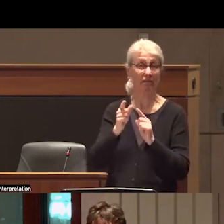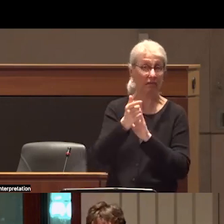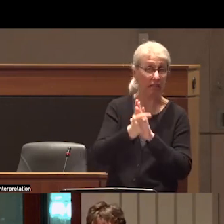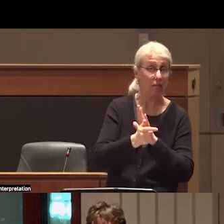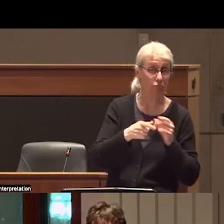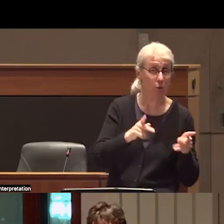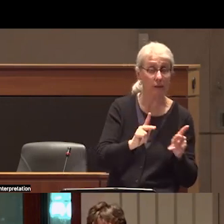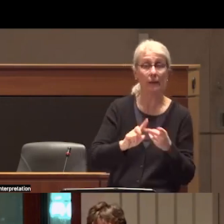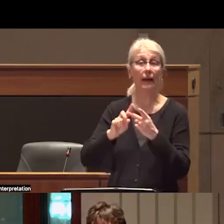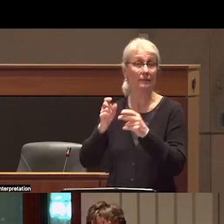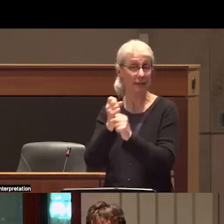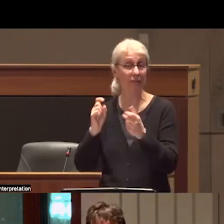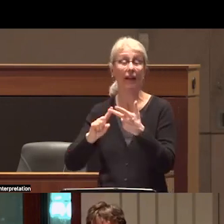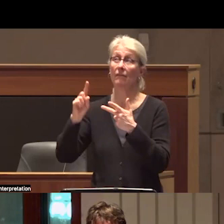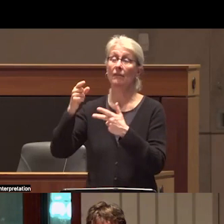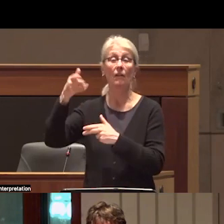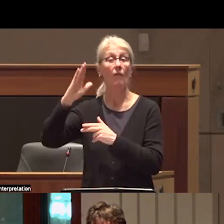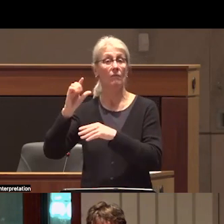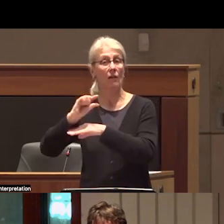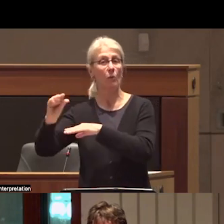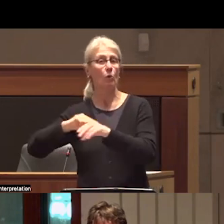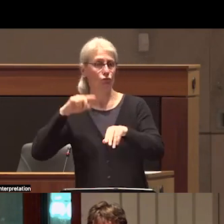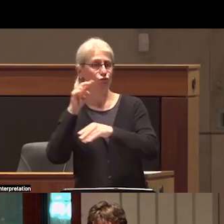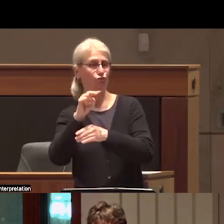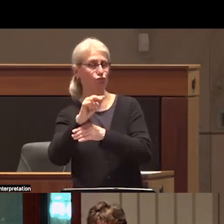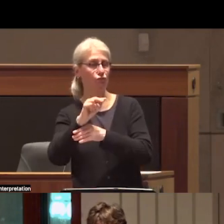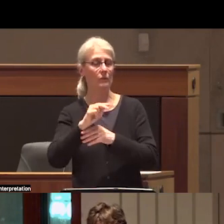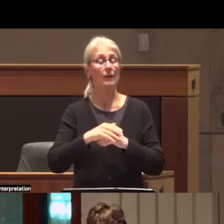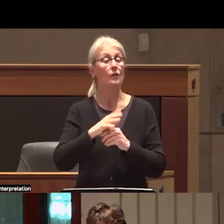regulated in recognition of her work and on behalf of the Sterling prize committee